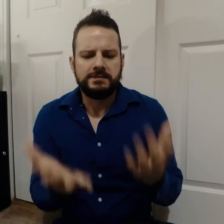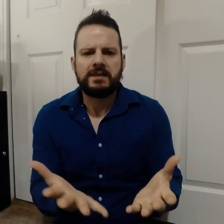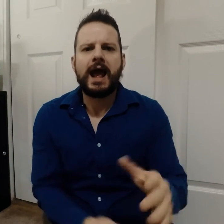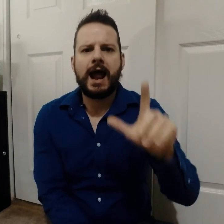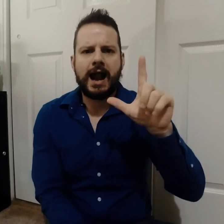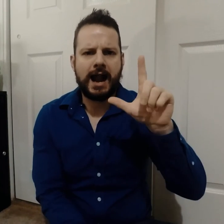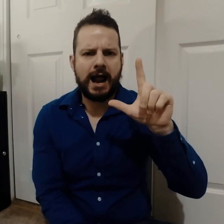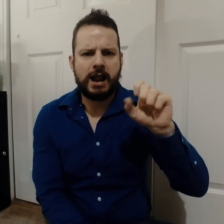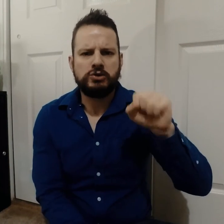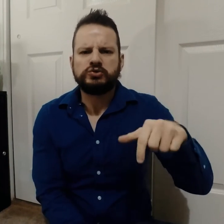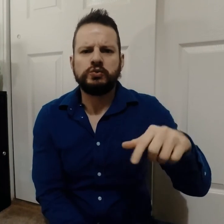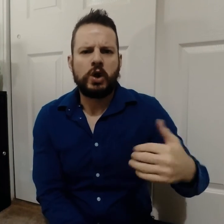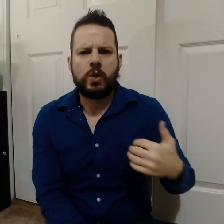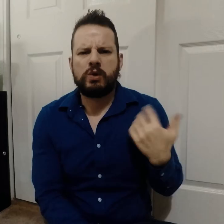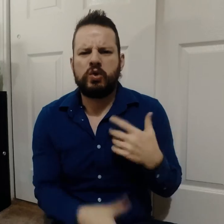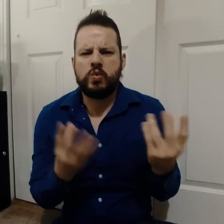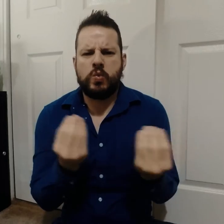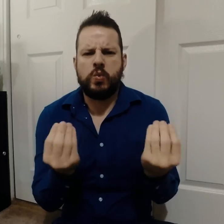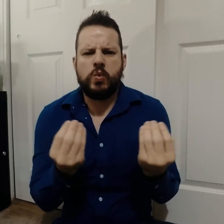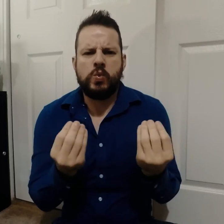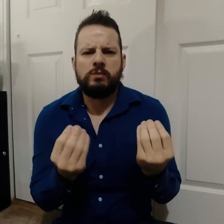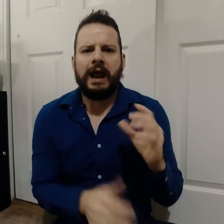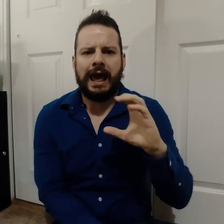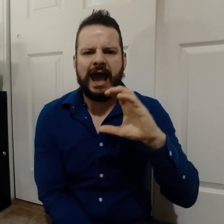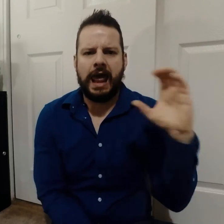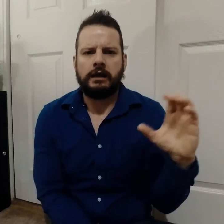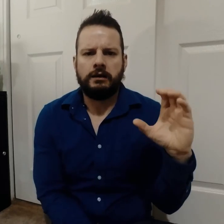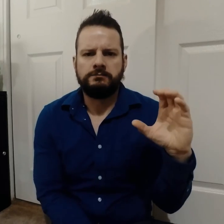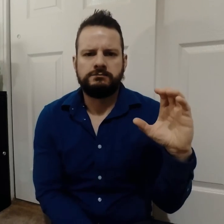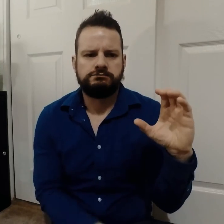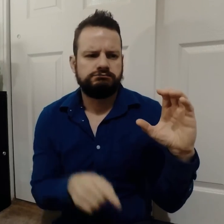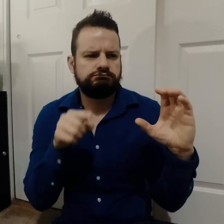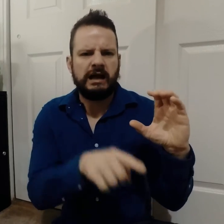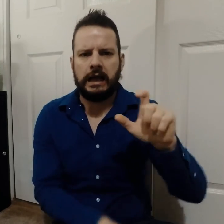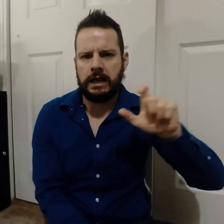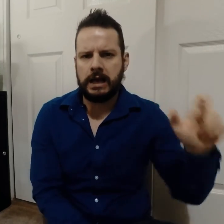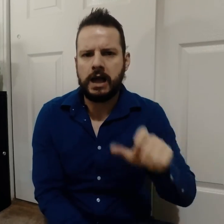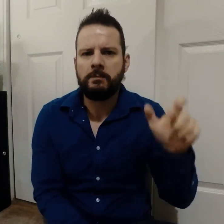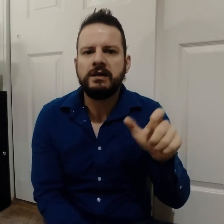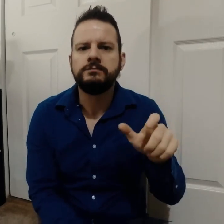LSQ is used in Canada, especially in Québec.